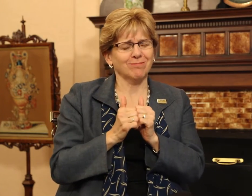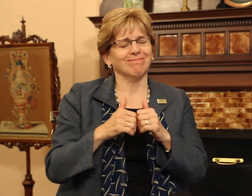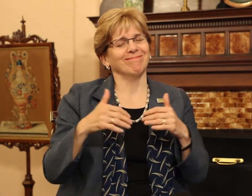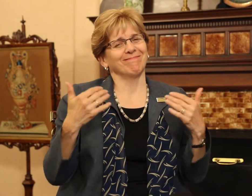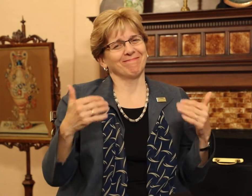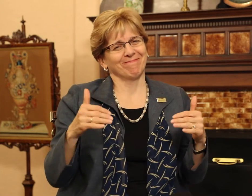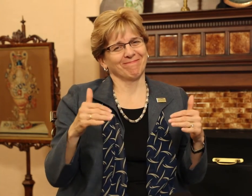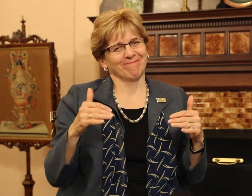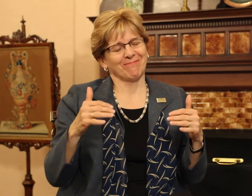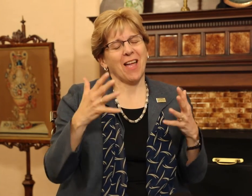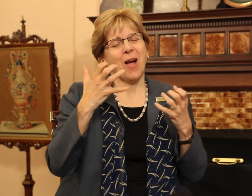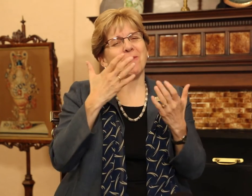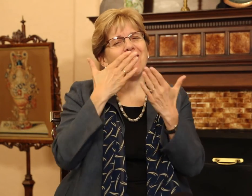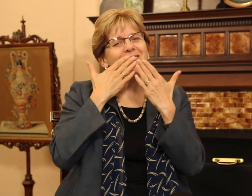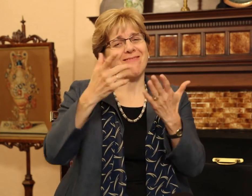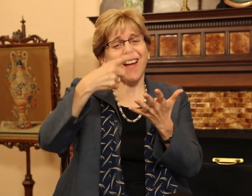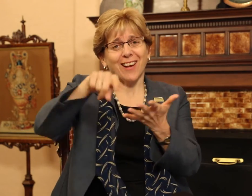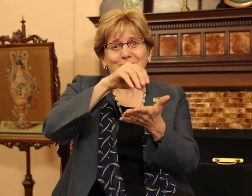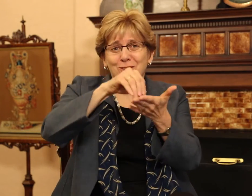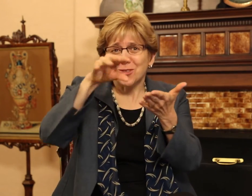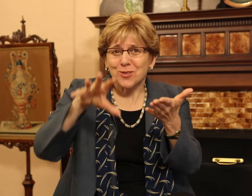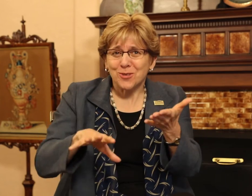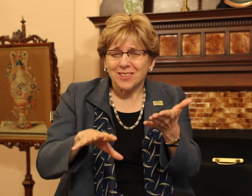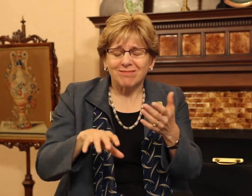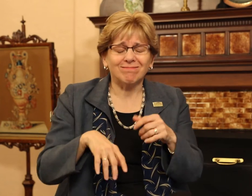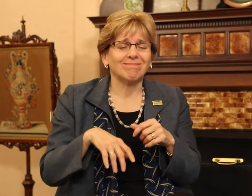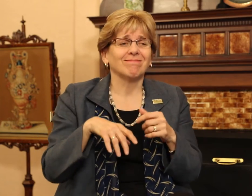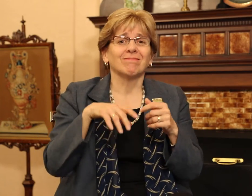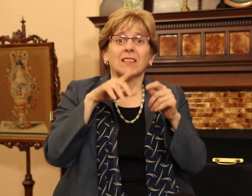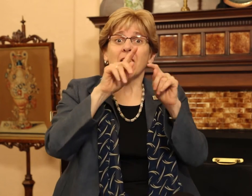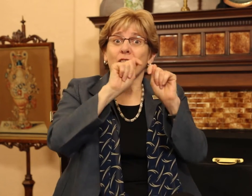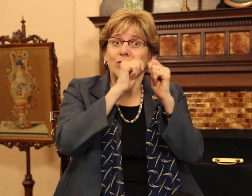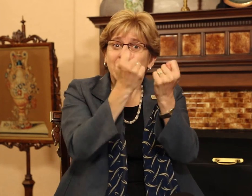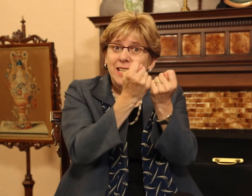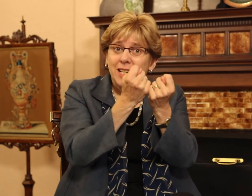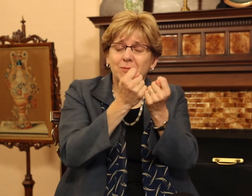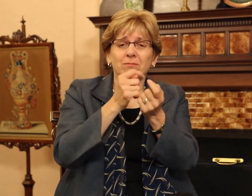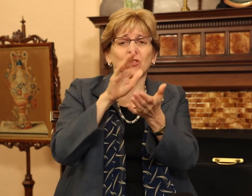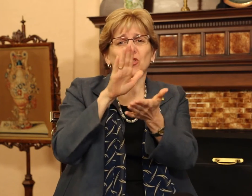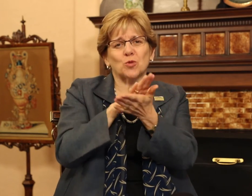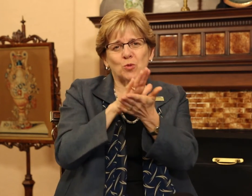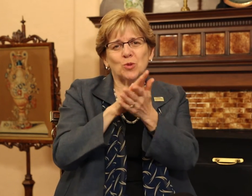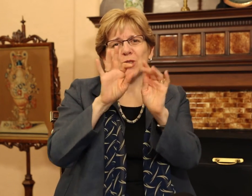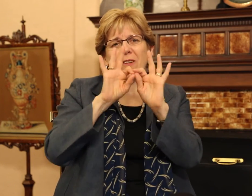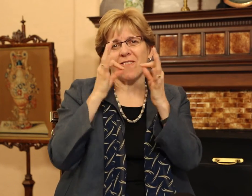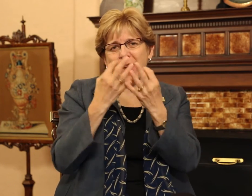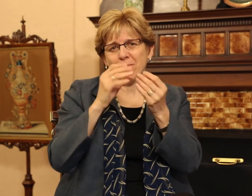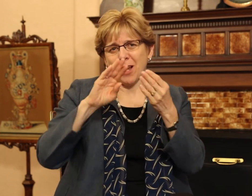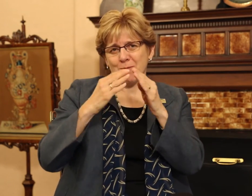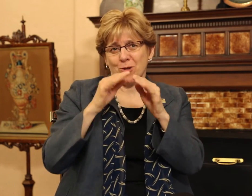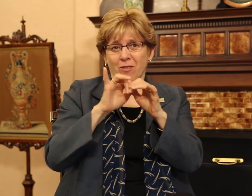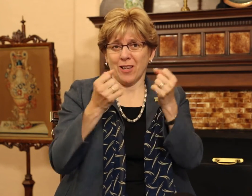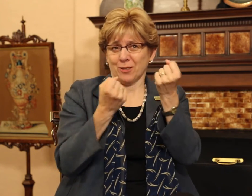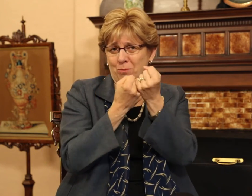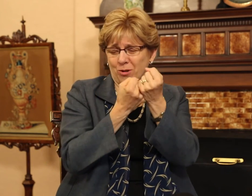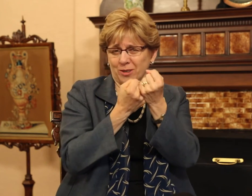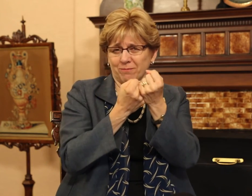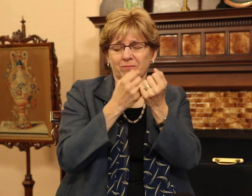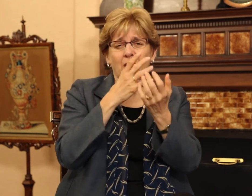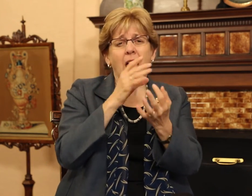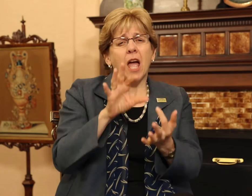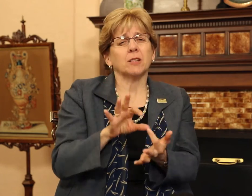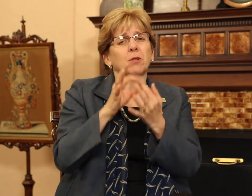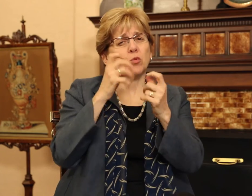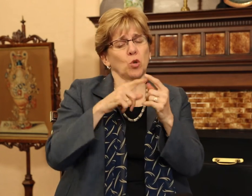I want to thank the students, the team, schools, families and the greater community for their support.